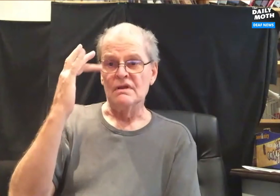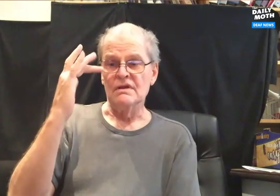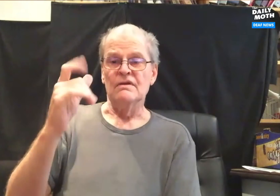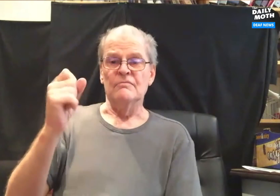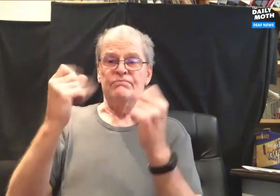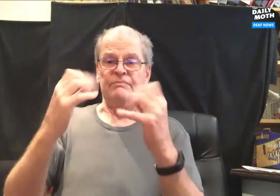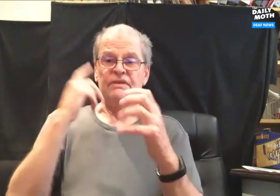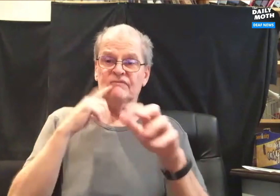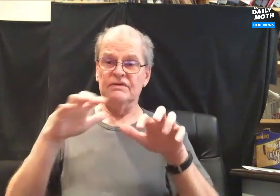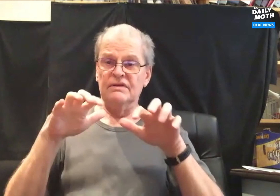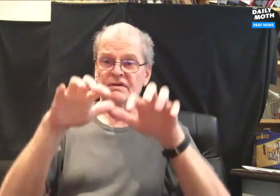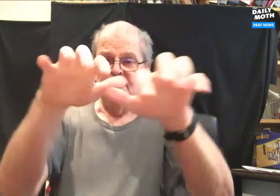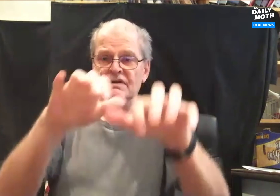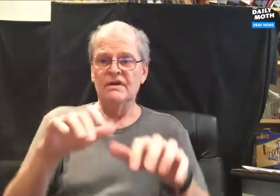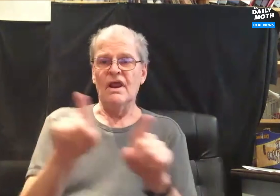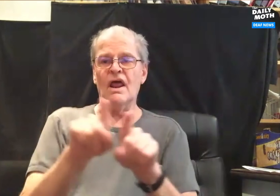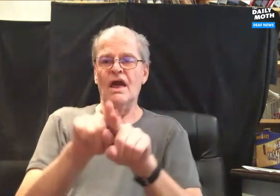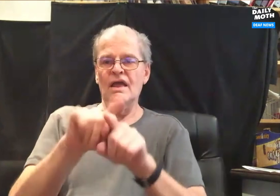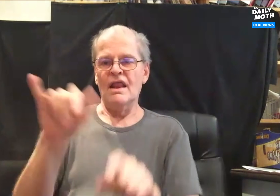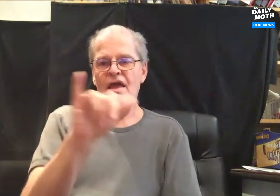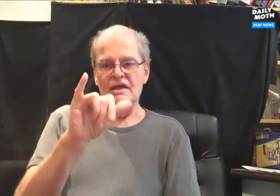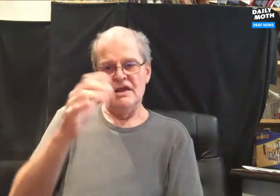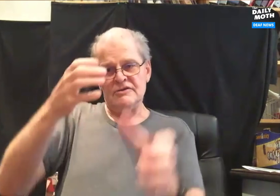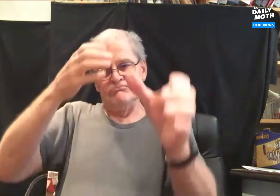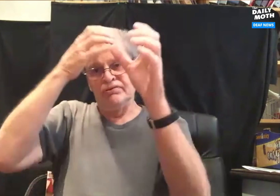was because there were so many brilliant deaf people